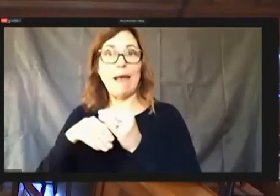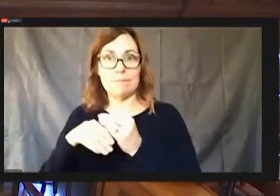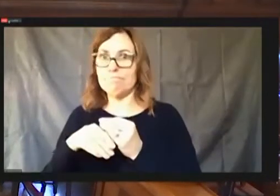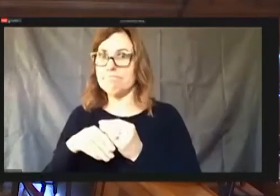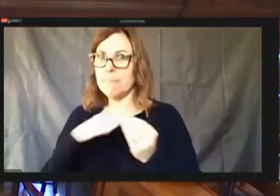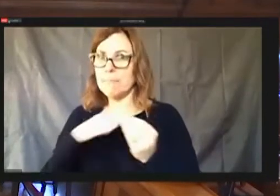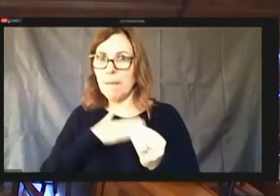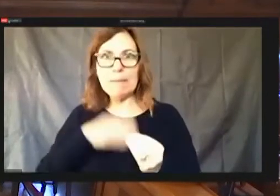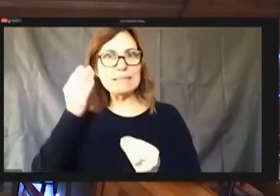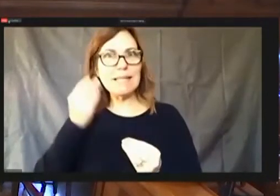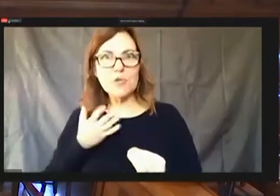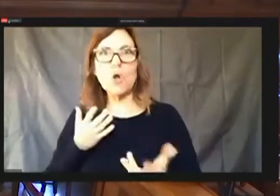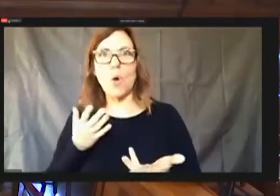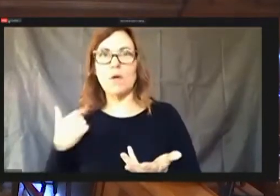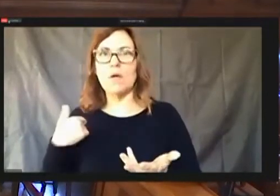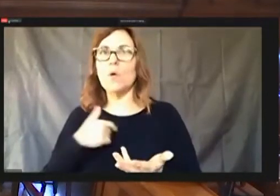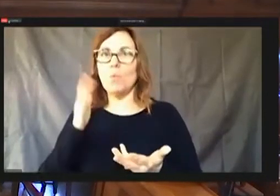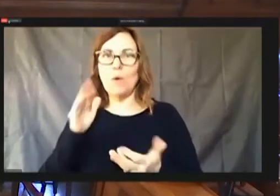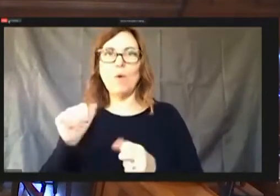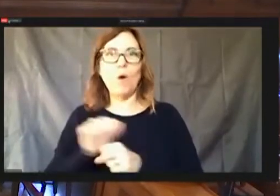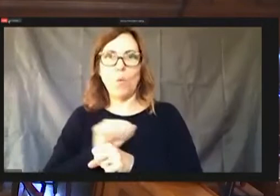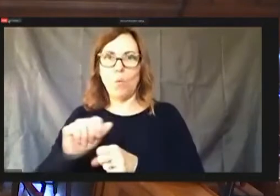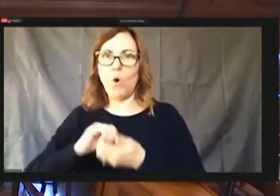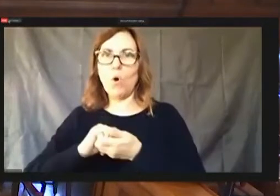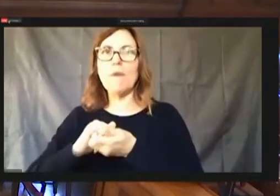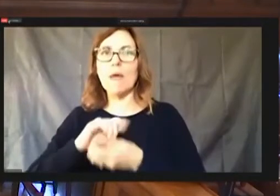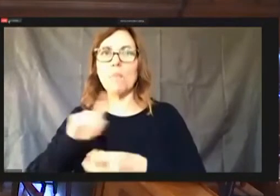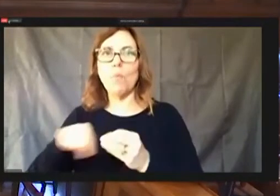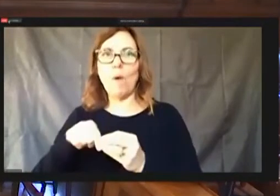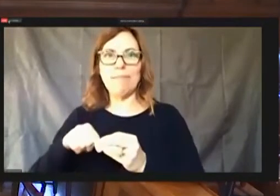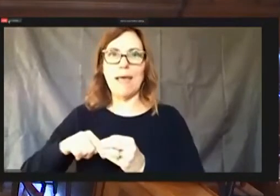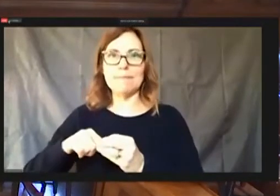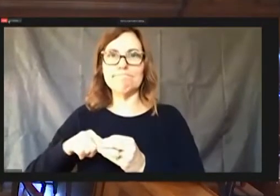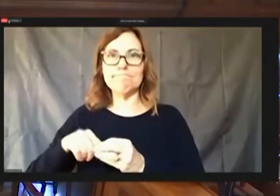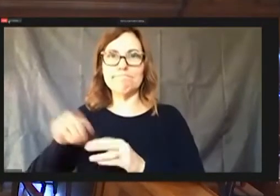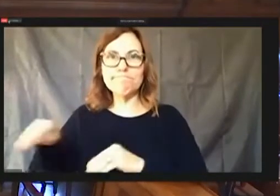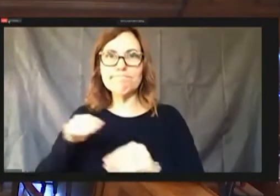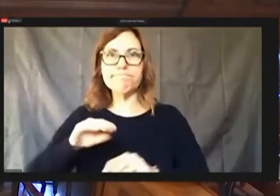And that we're going to work with them when they get into office. Now whether we agree on every single thing.